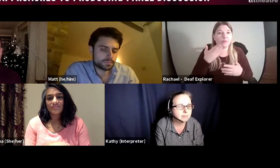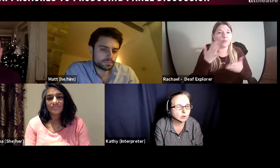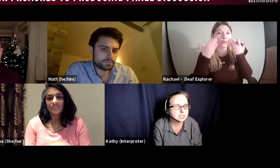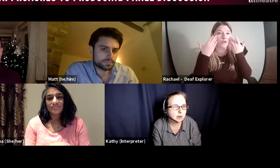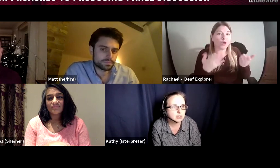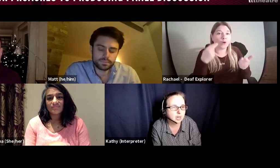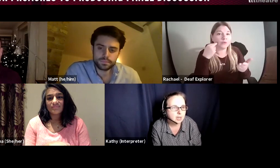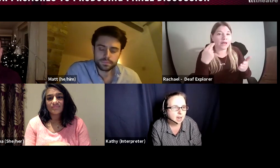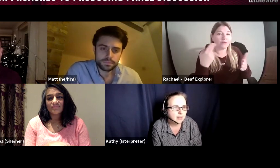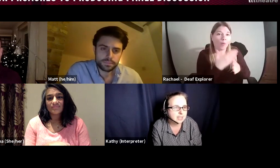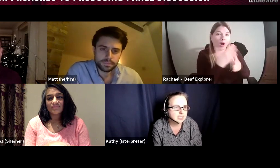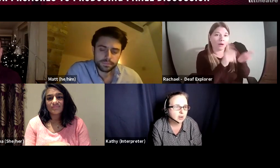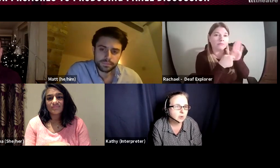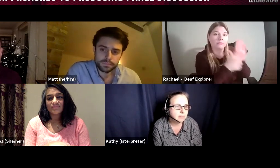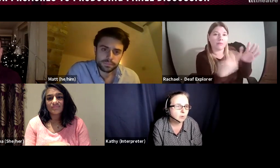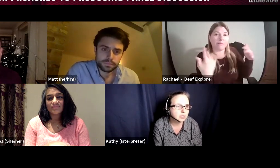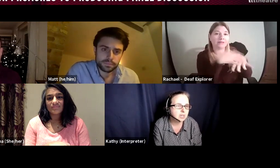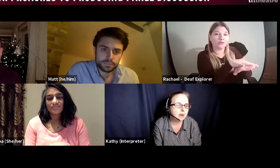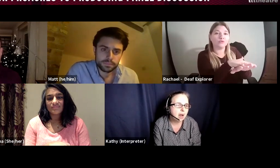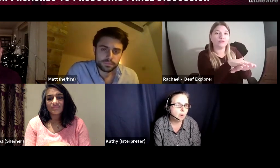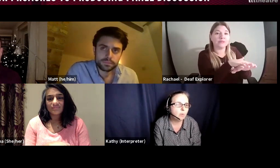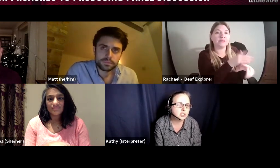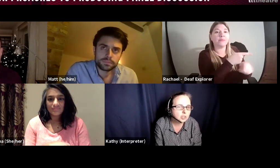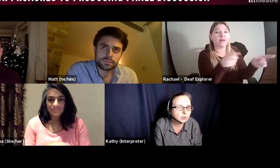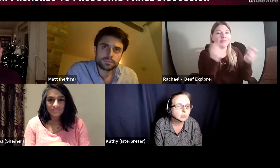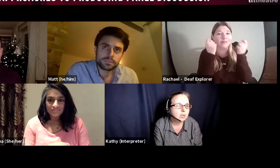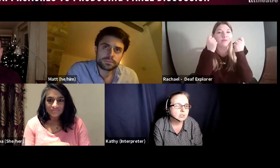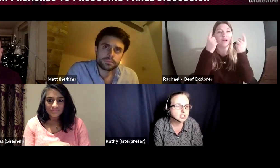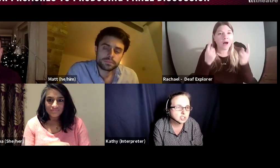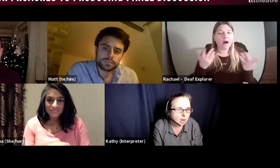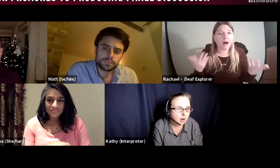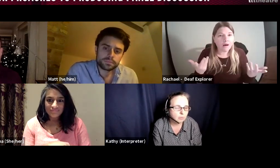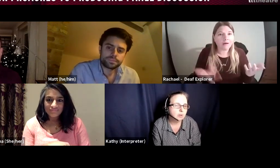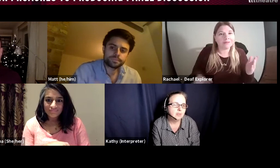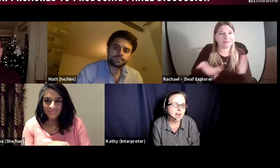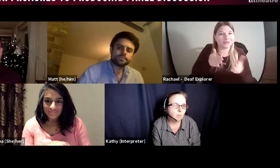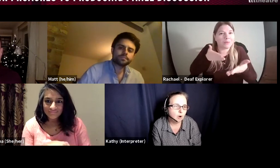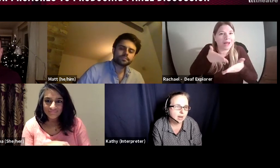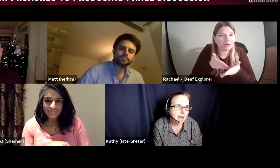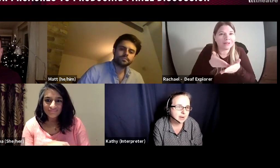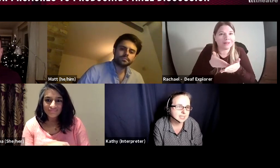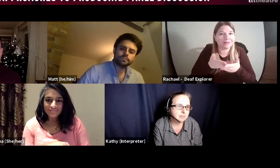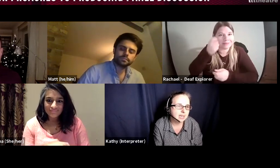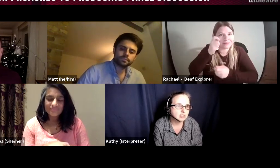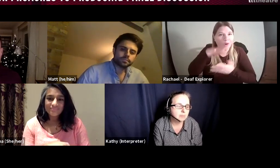exposure, and that is so important, and when we do show that work out into the mainstream I